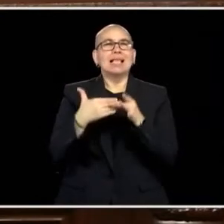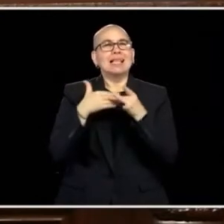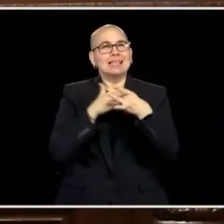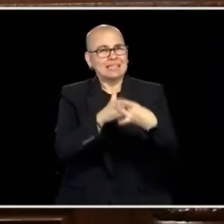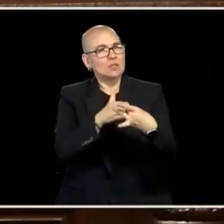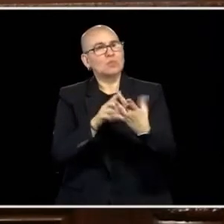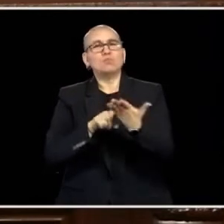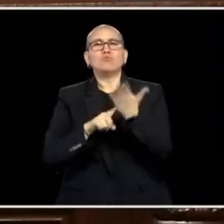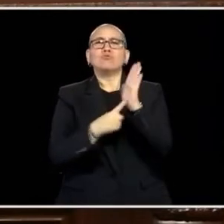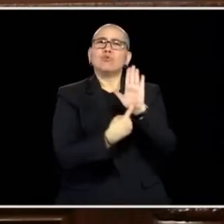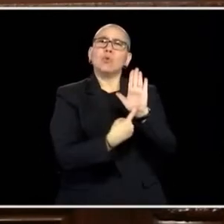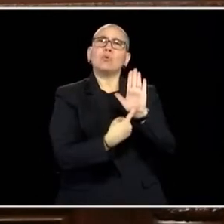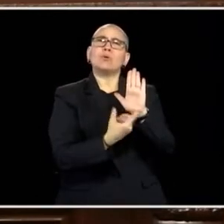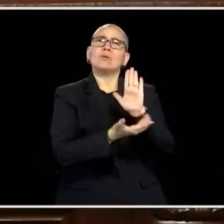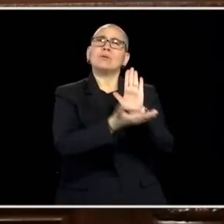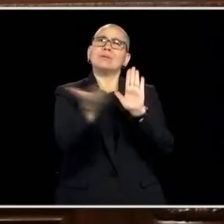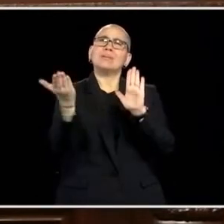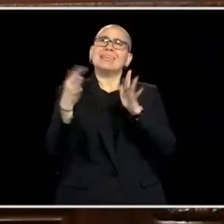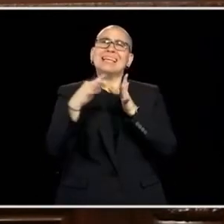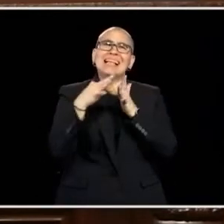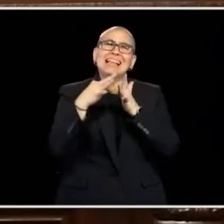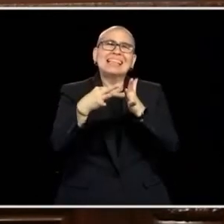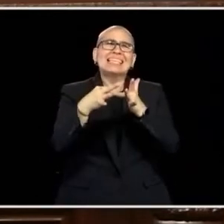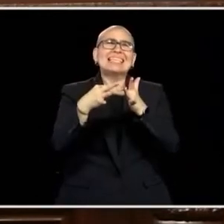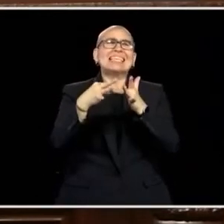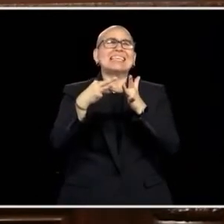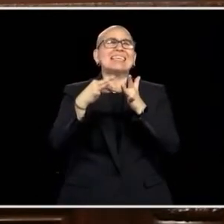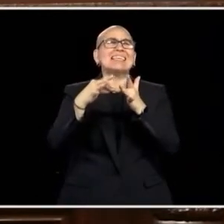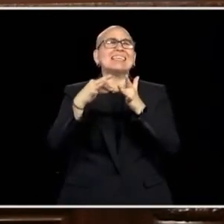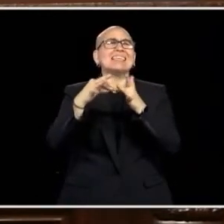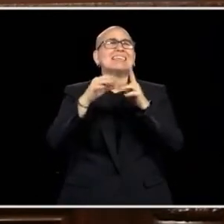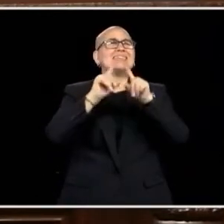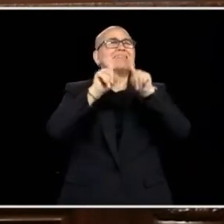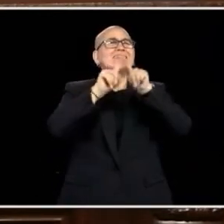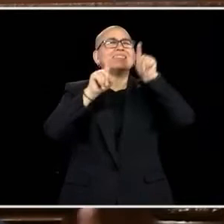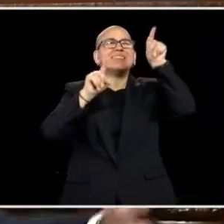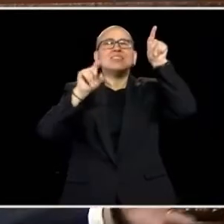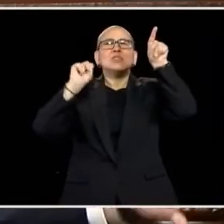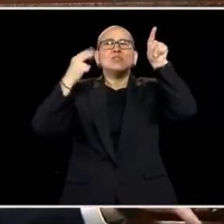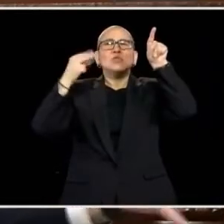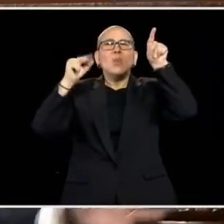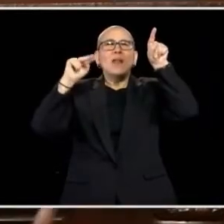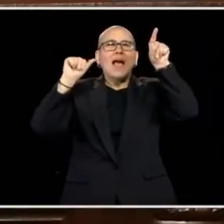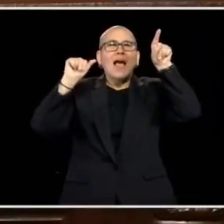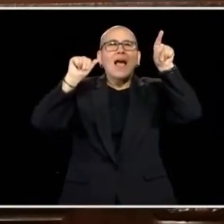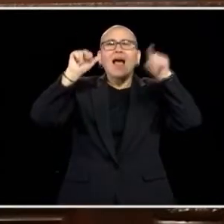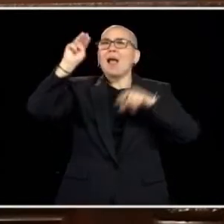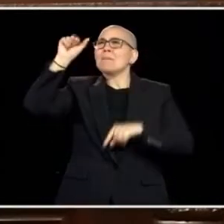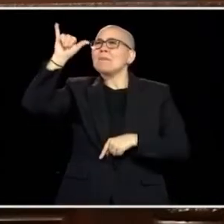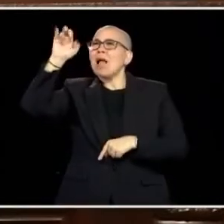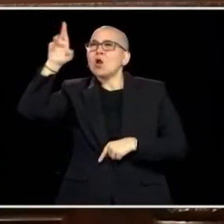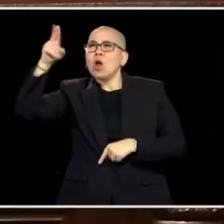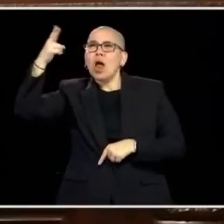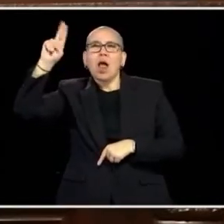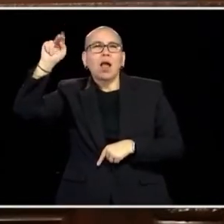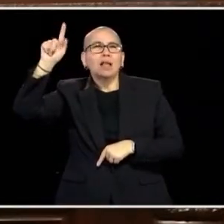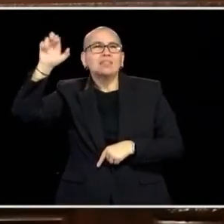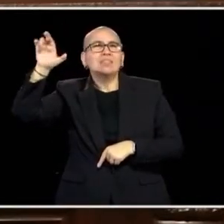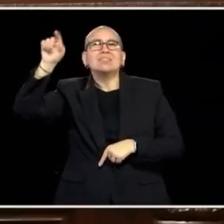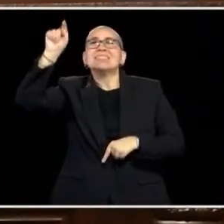THE EXAMPLE OF THESE SERVANT LEADERS, WHETHER SHE LET ABRIDGE DID I KNOW, MAYOR HUNTLEY, AND THE COUNTLESS